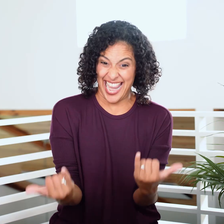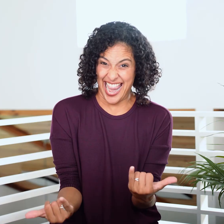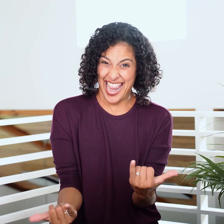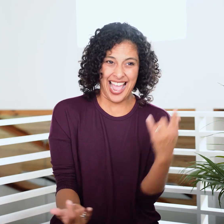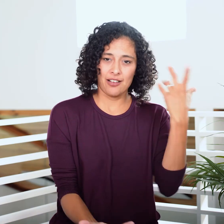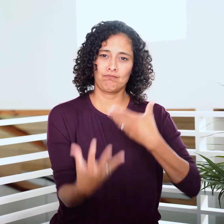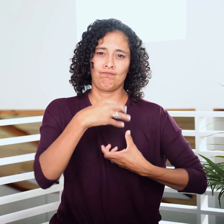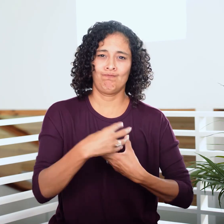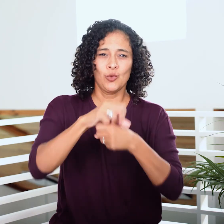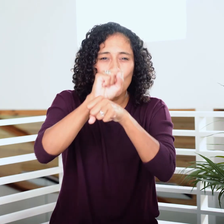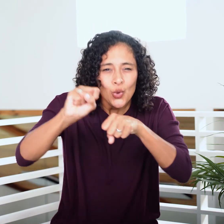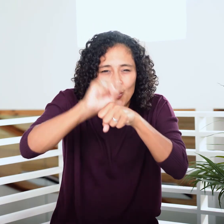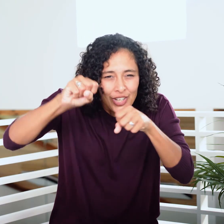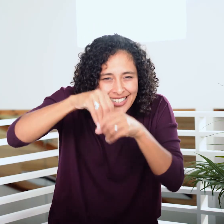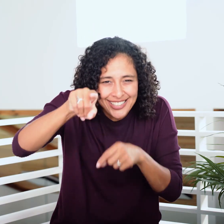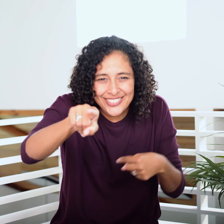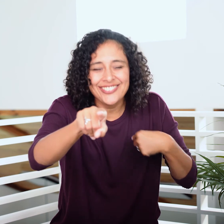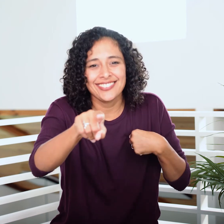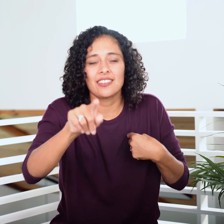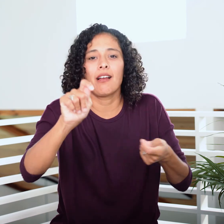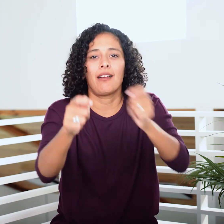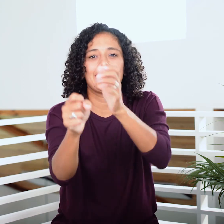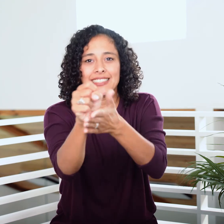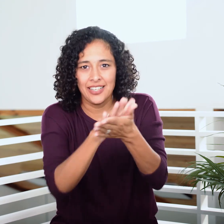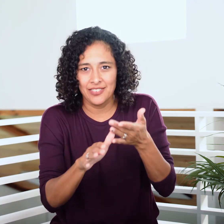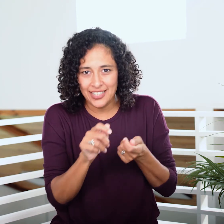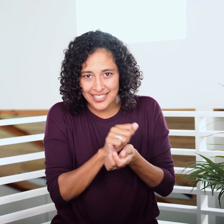and He is at work in you for your sanctification.